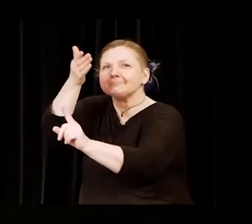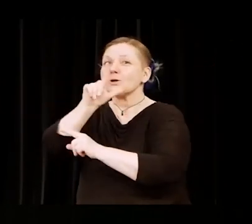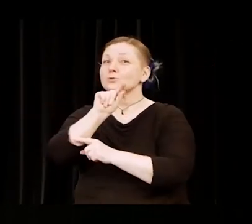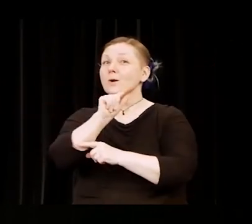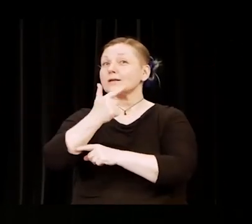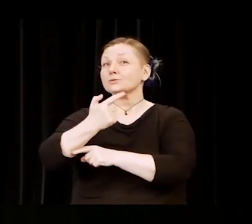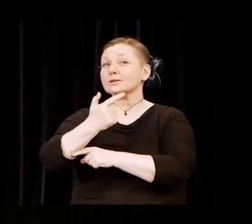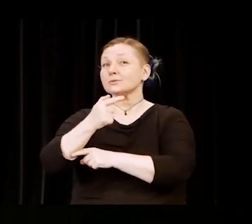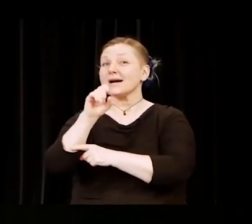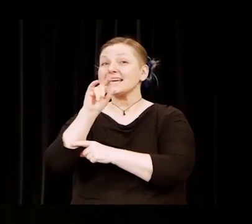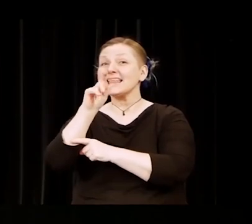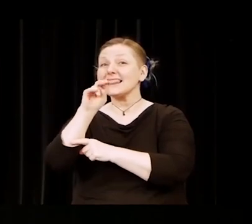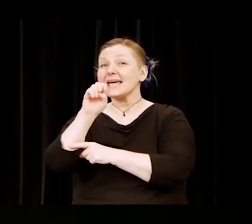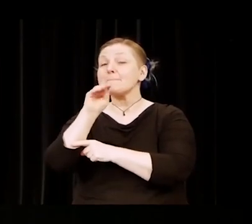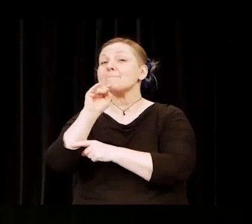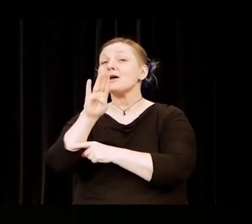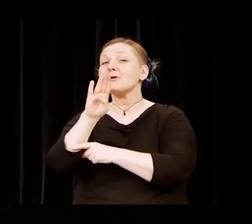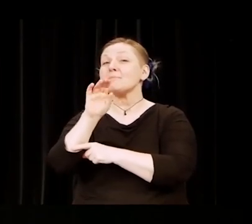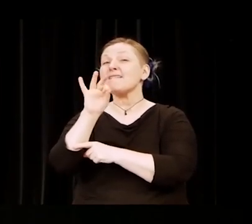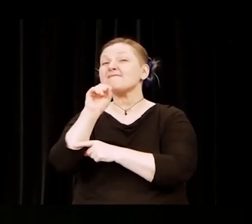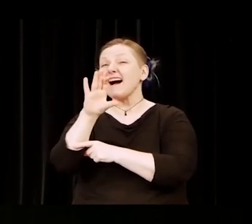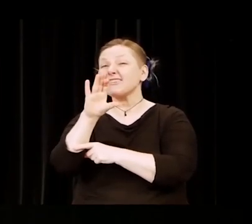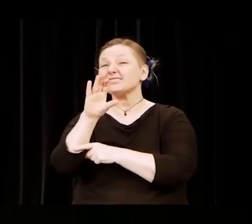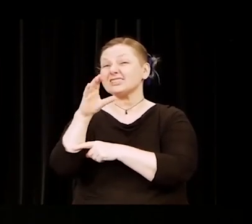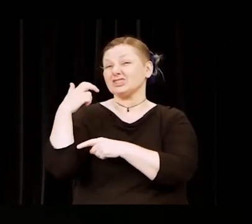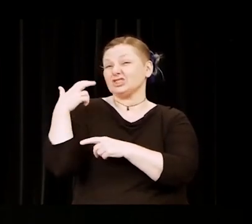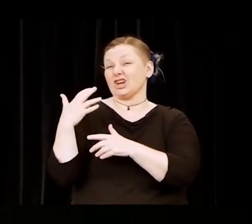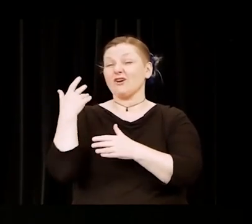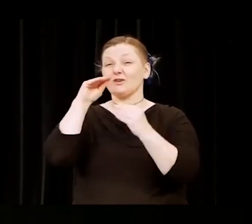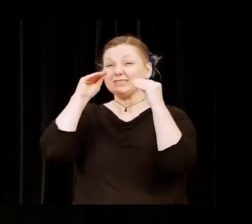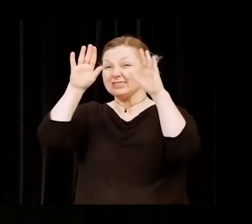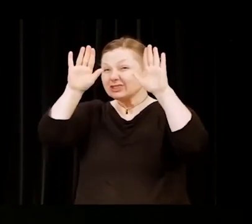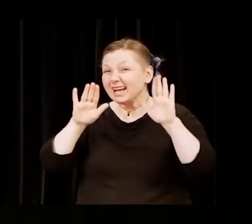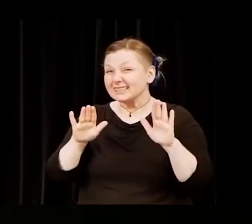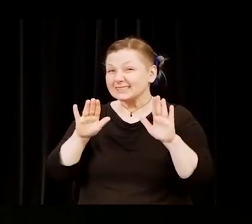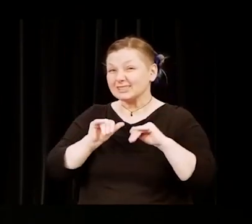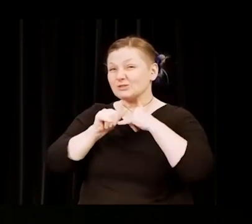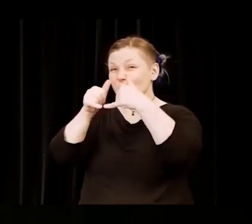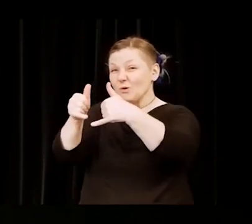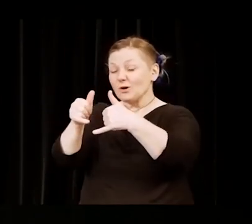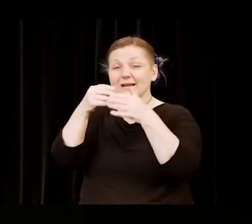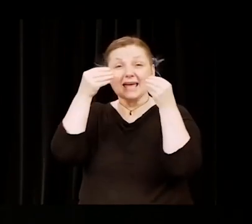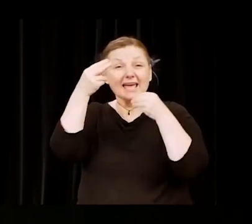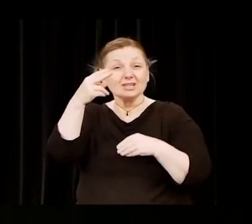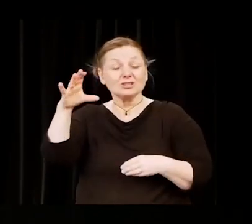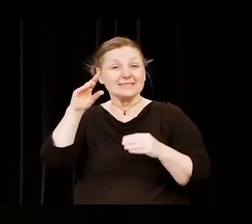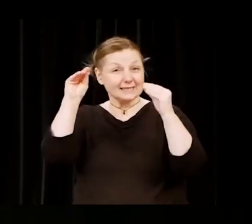Elain Marieb Faculty Chair for Teaching Excellence, HCC Professor of Latinx studies